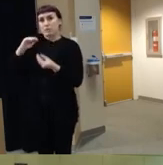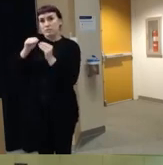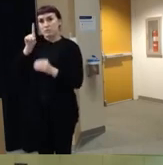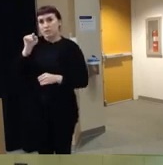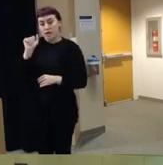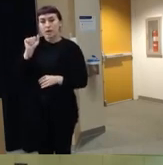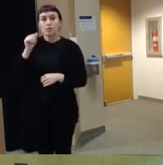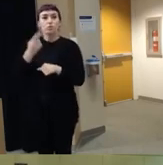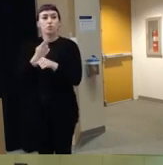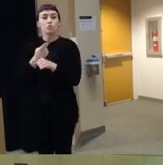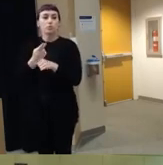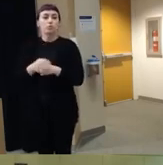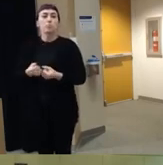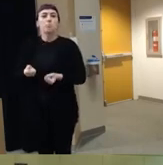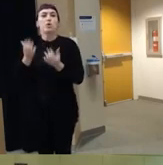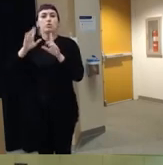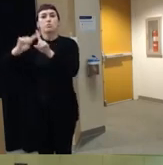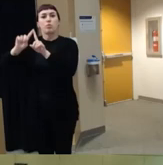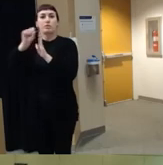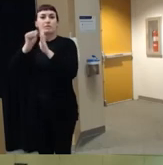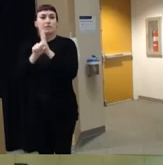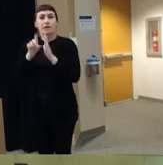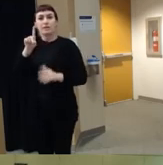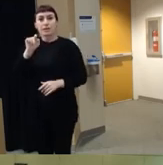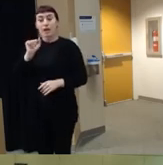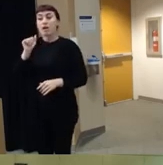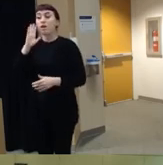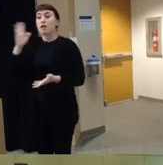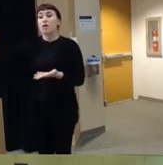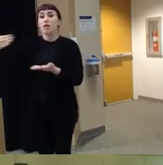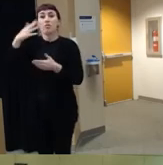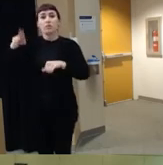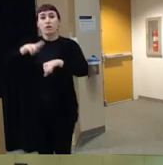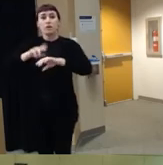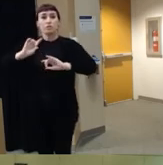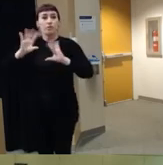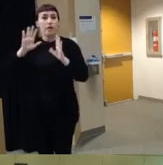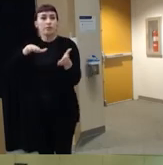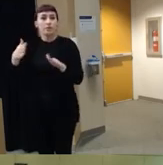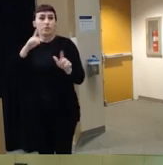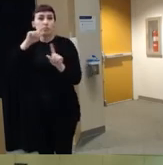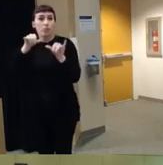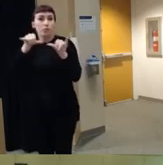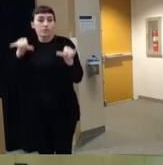multi-state data so um we obtained data from the national violent death reporting system which is